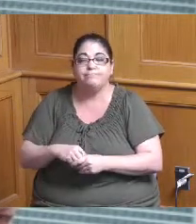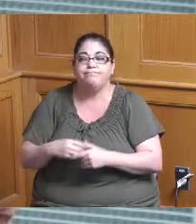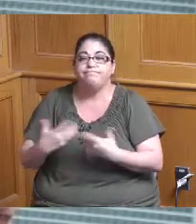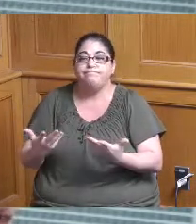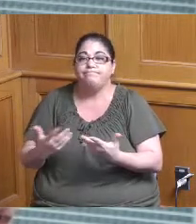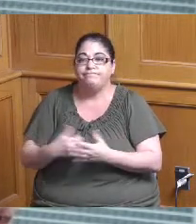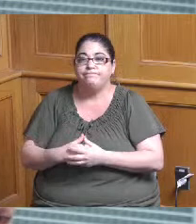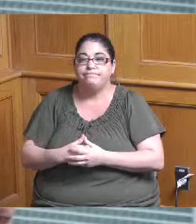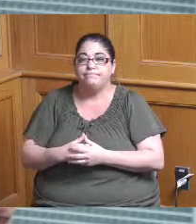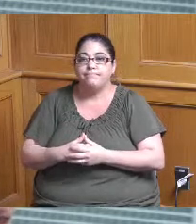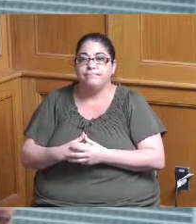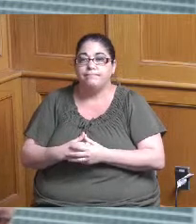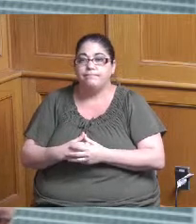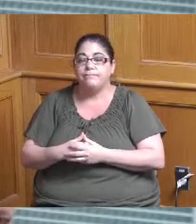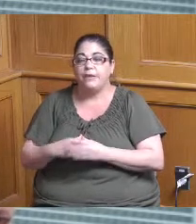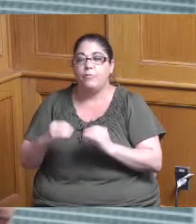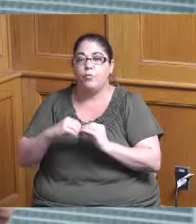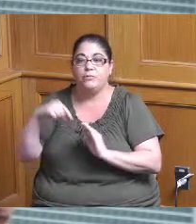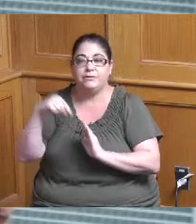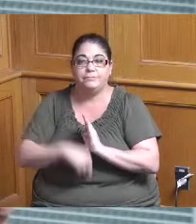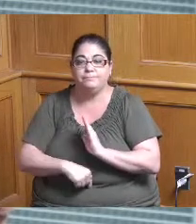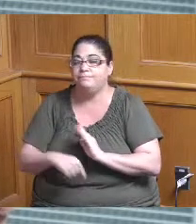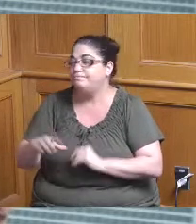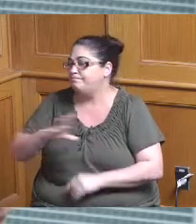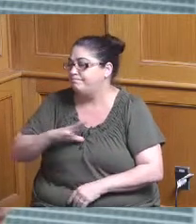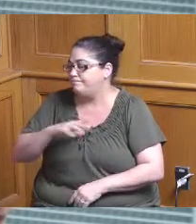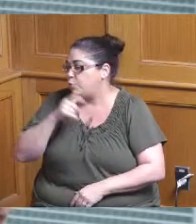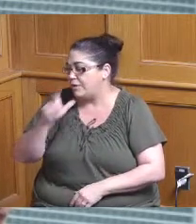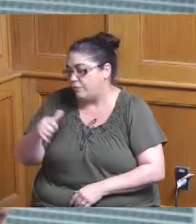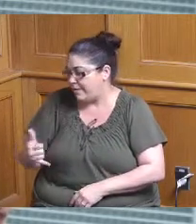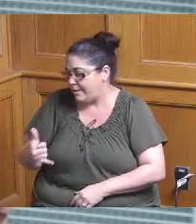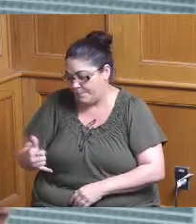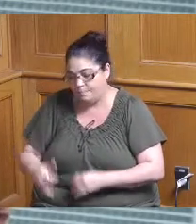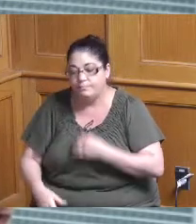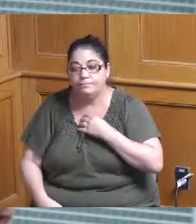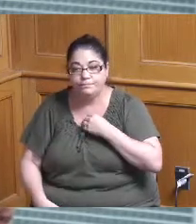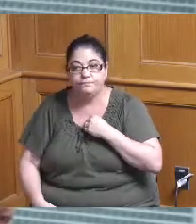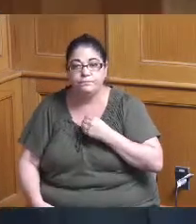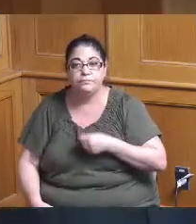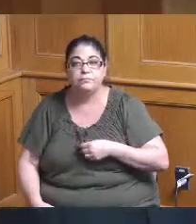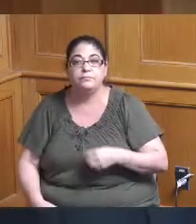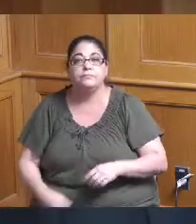with a little bit more okay no that's that's great I don't need to write and the other thing that